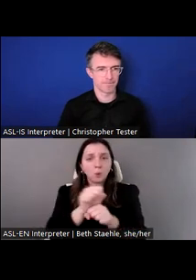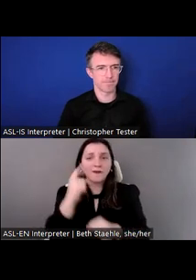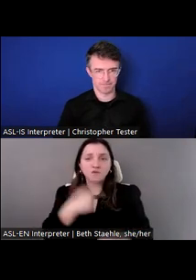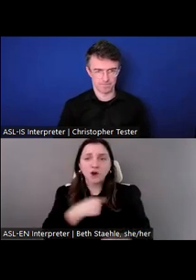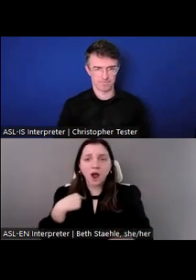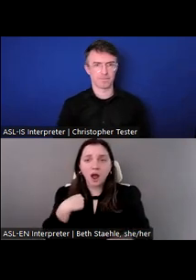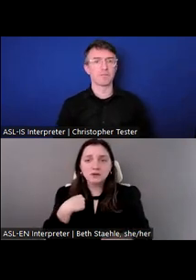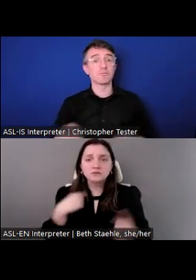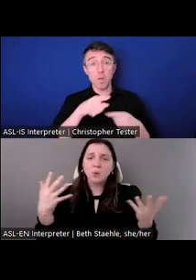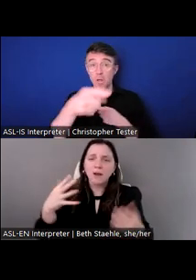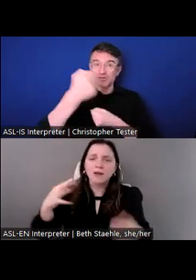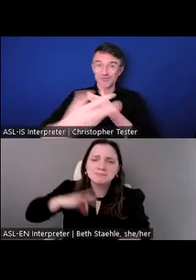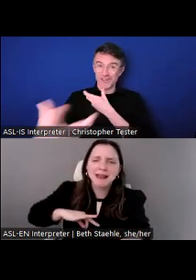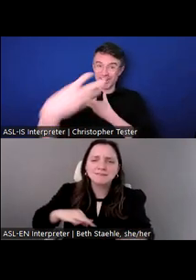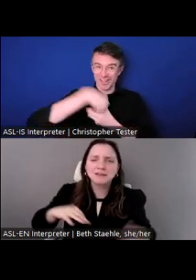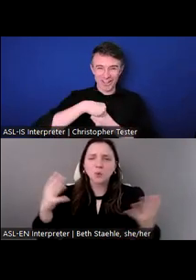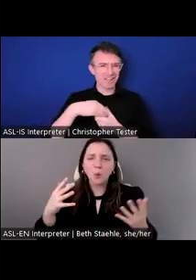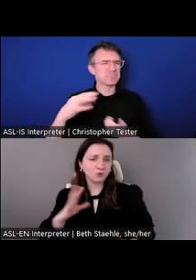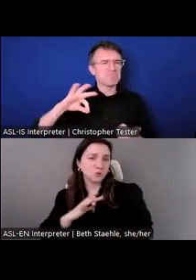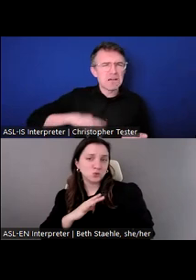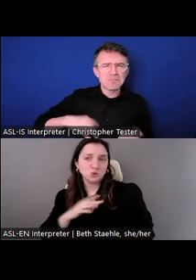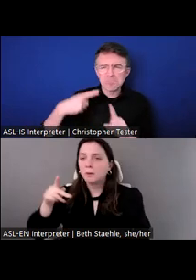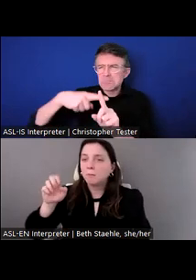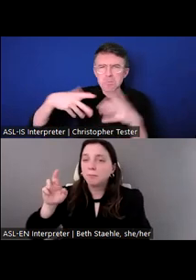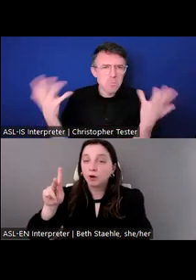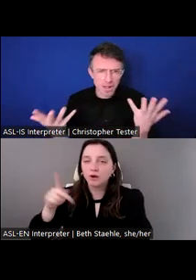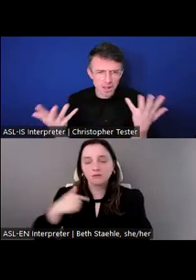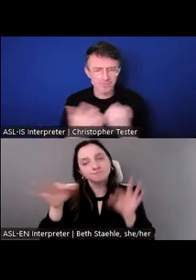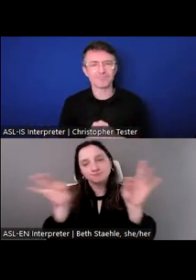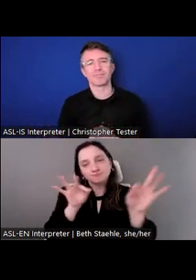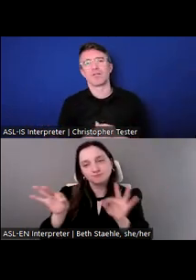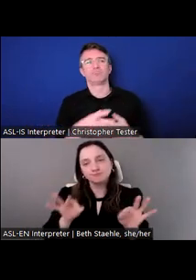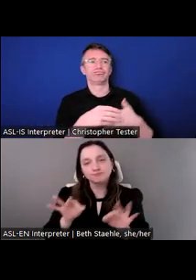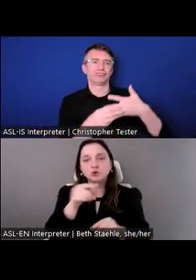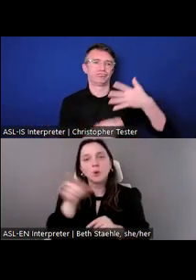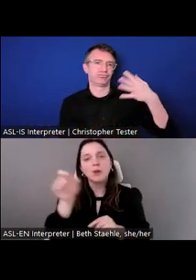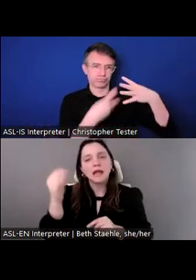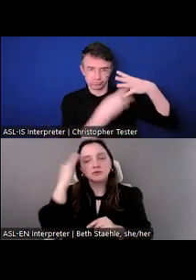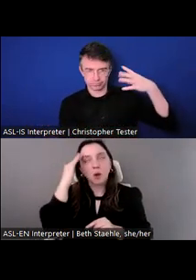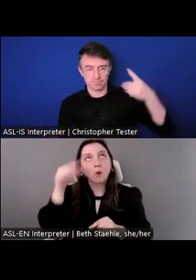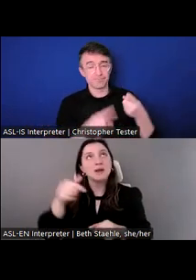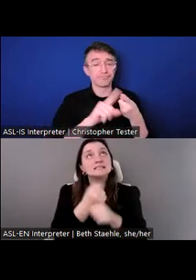the Children. To give you a better sense of what it's like to work at a place like Save the Children.